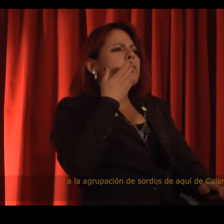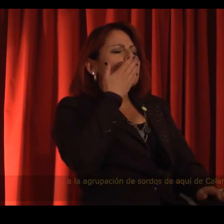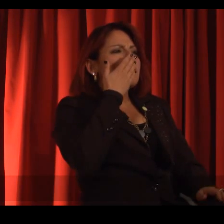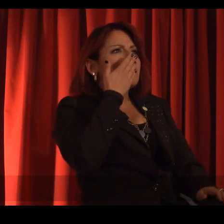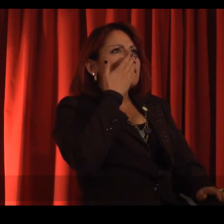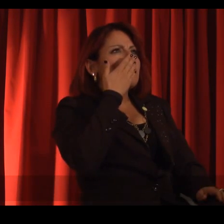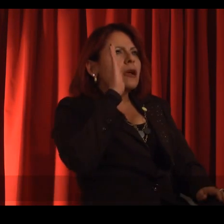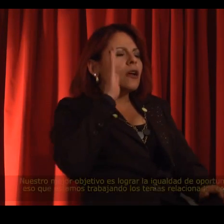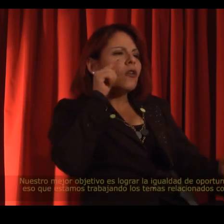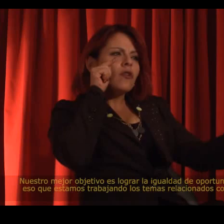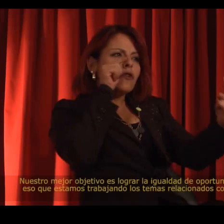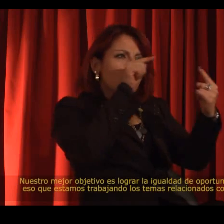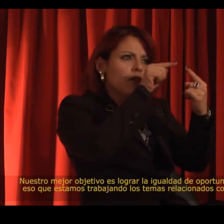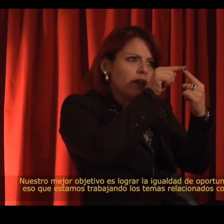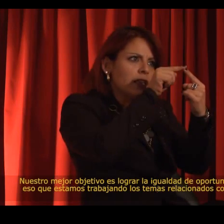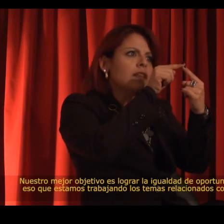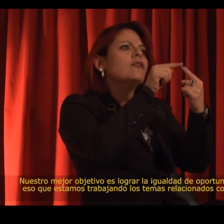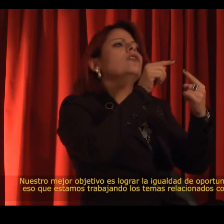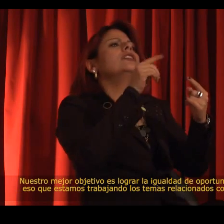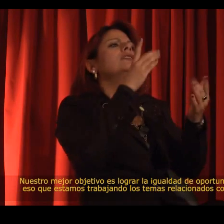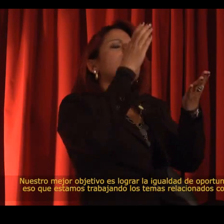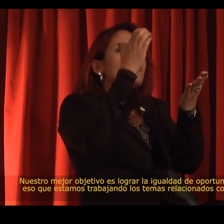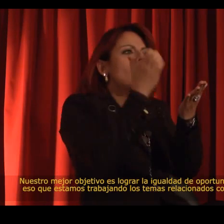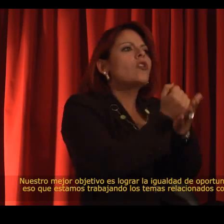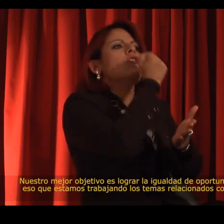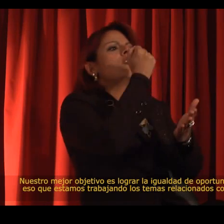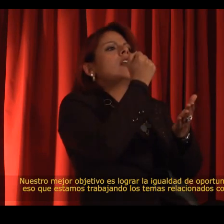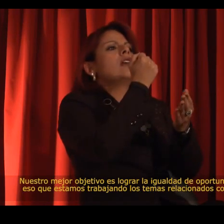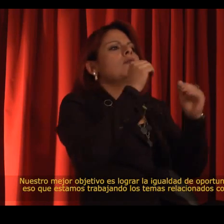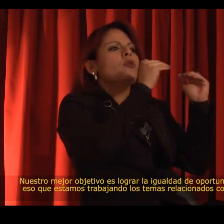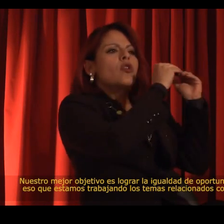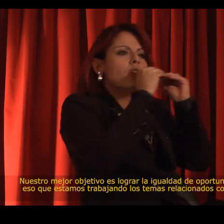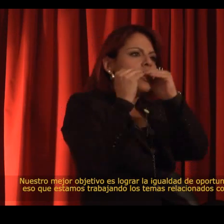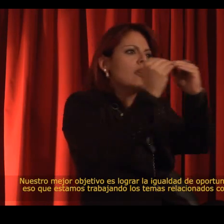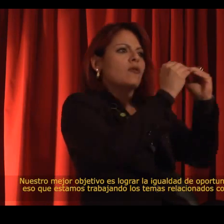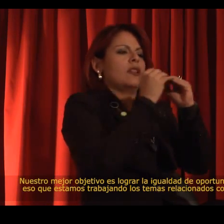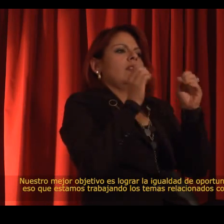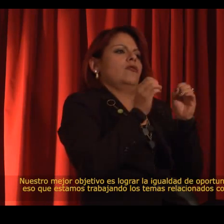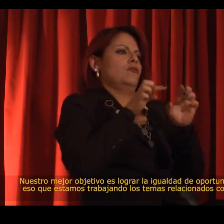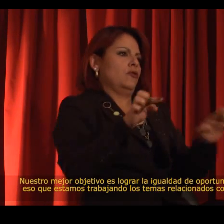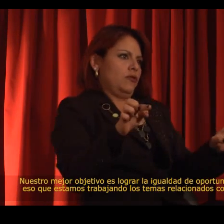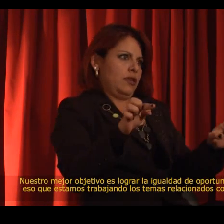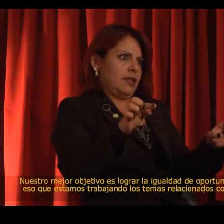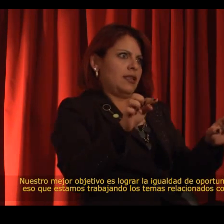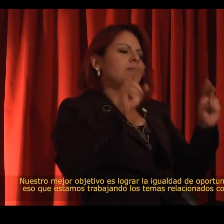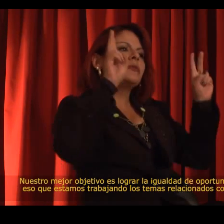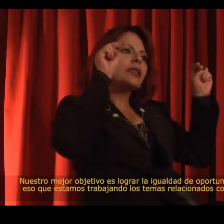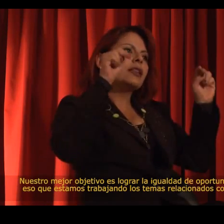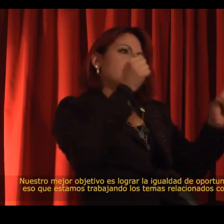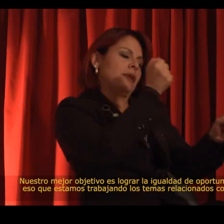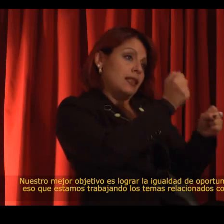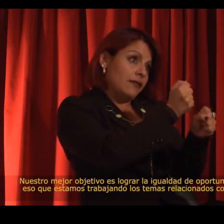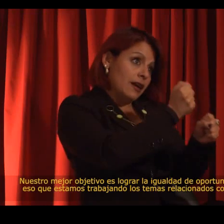Our primary goal is to win equality of opportunity.